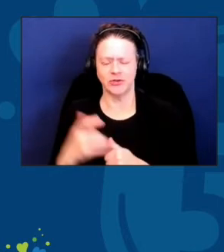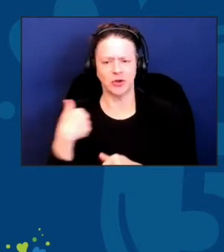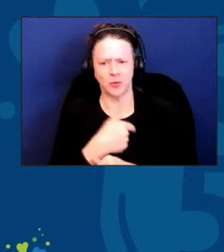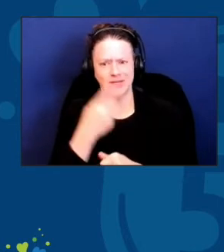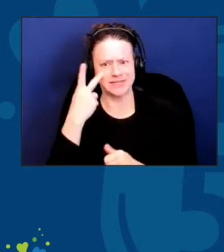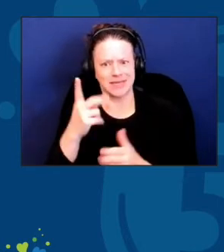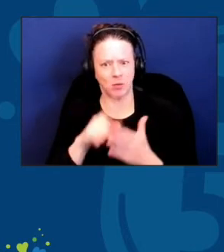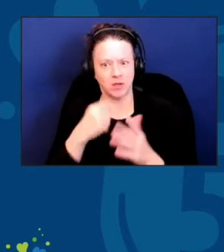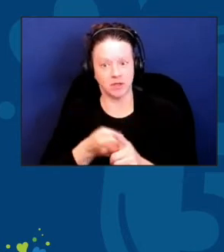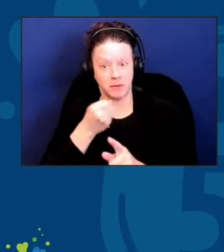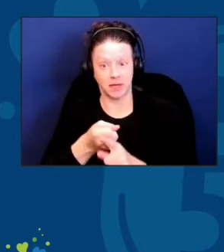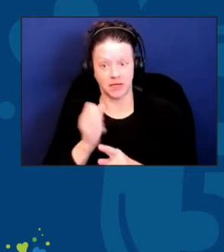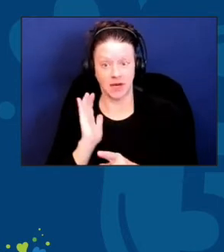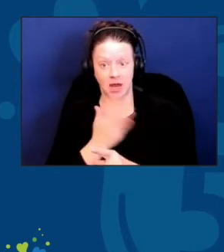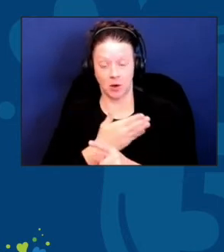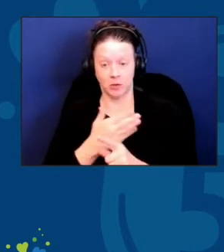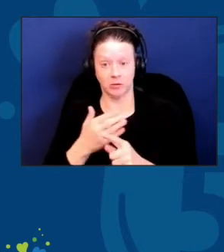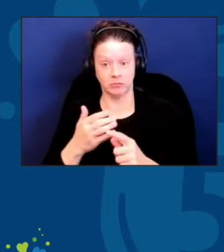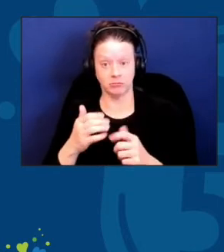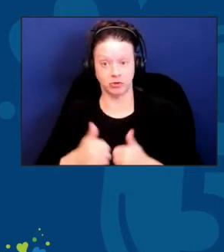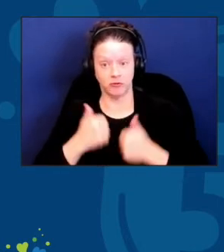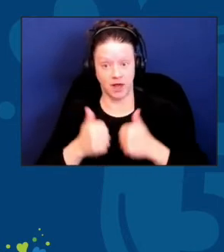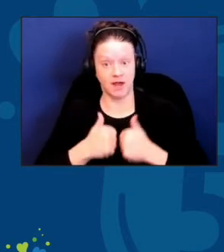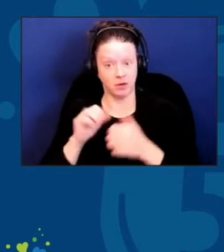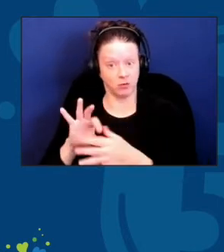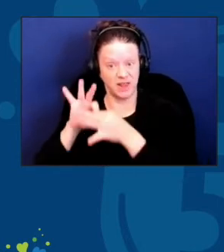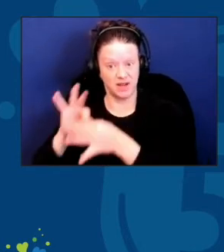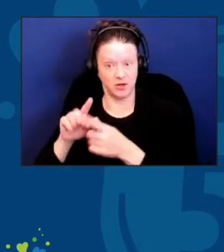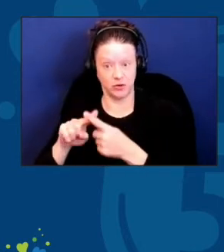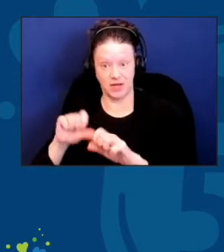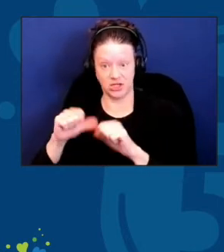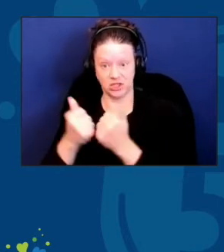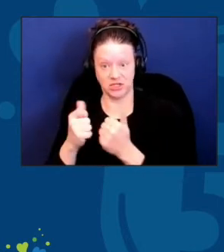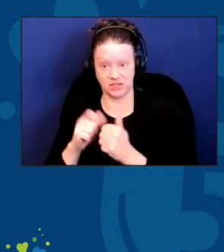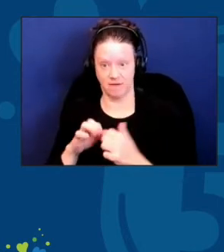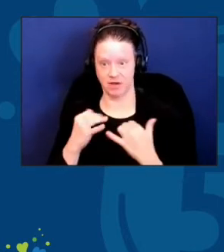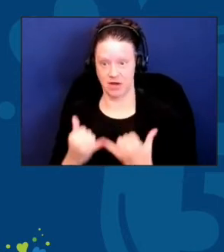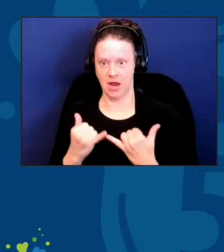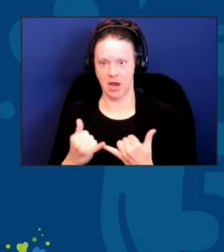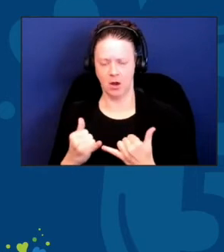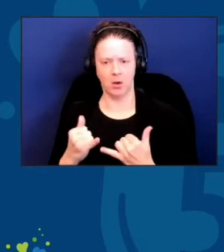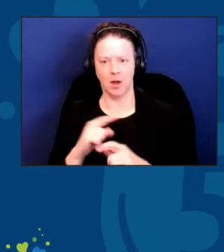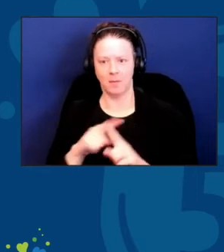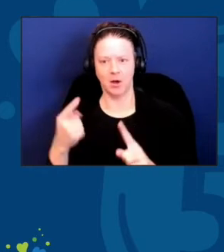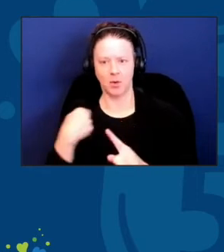and then with all this disruption and change, how will we survive in the future, in the then?